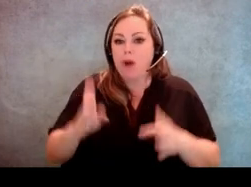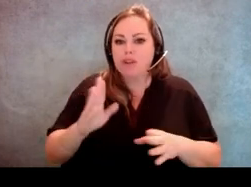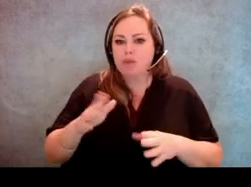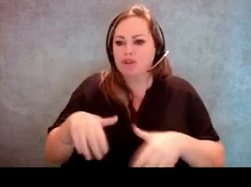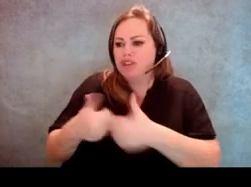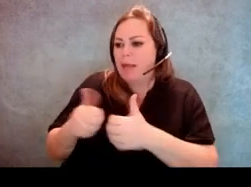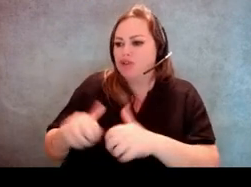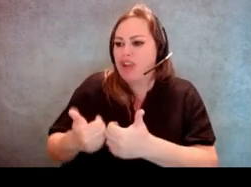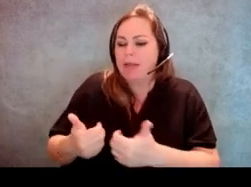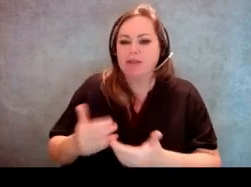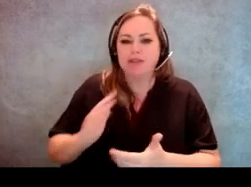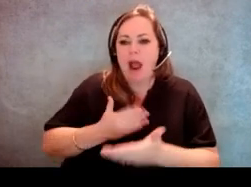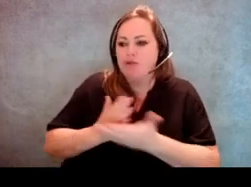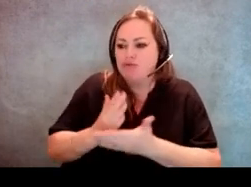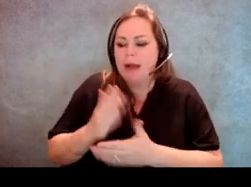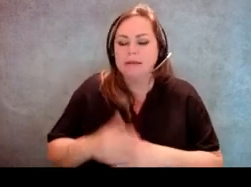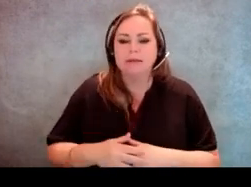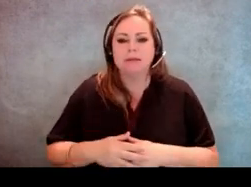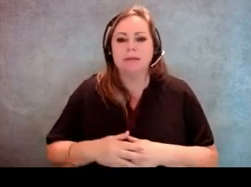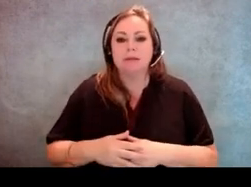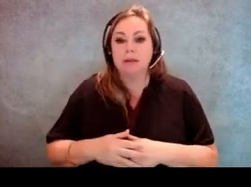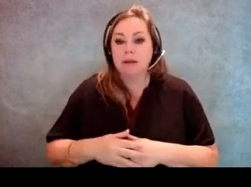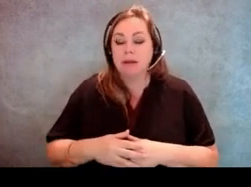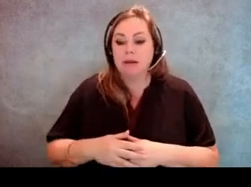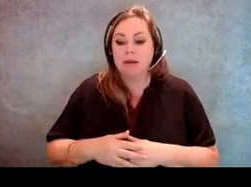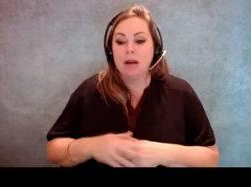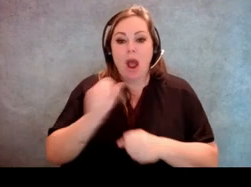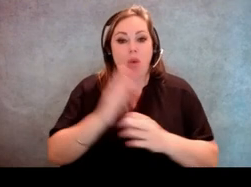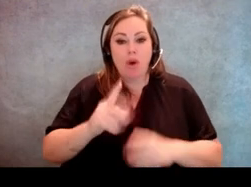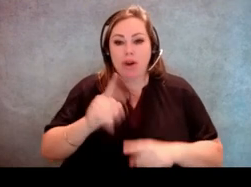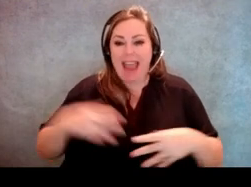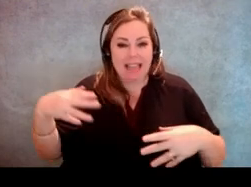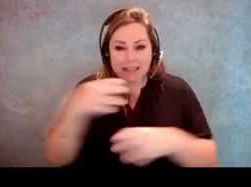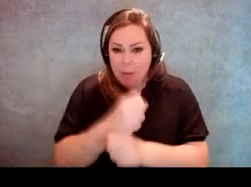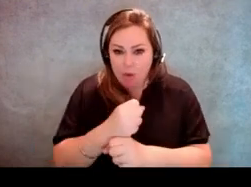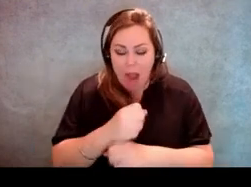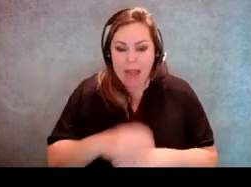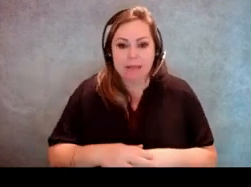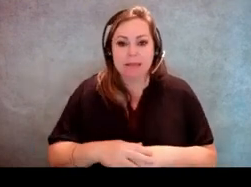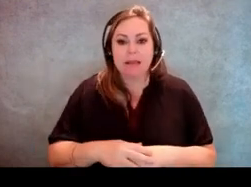Is it correct that a poll worker can't summarize or provide in lay language about